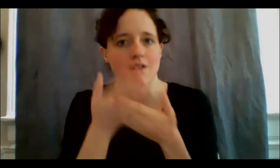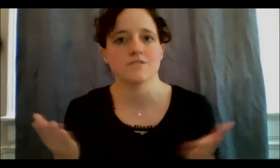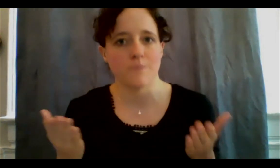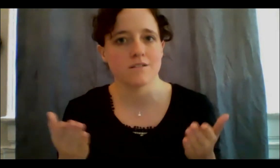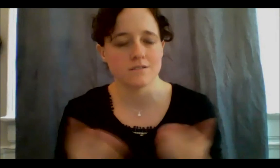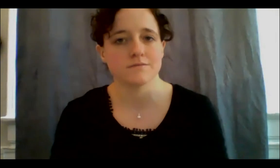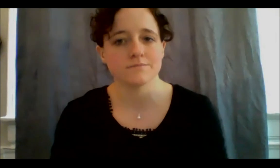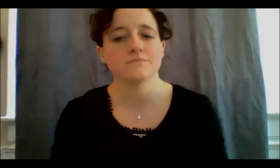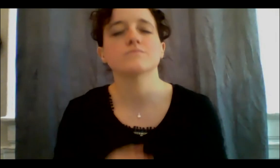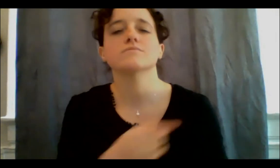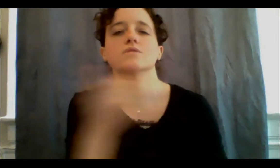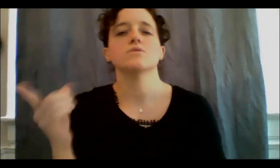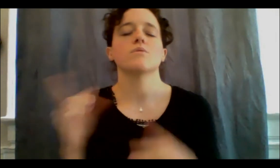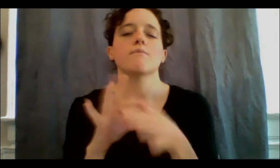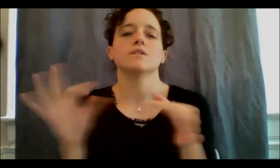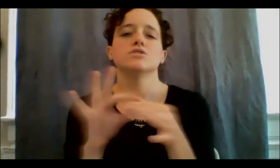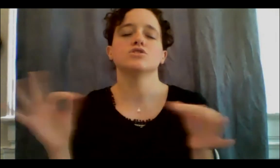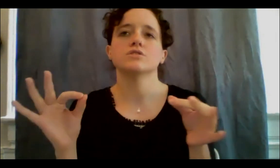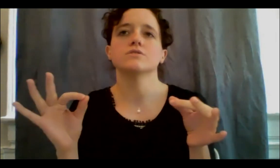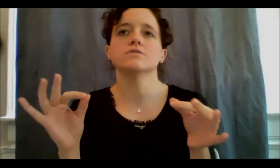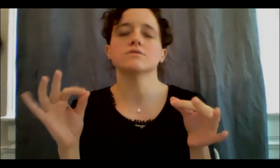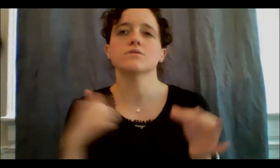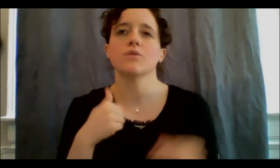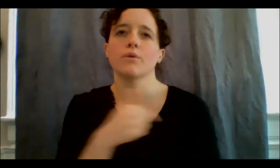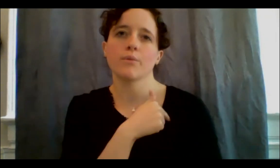you know, the fact that we are dealing with a public health crisis, you know, we